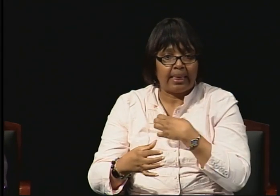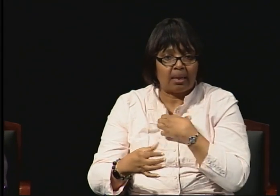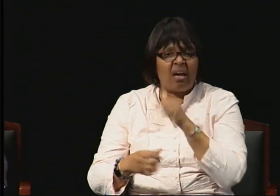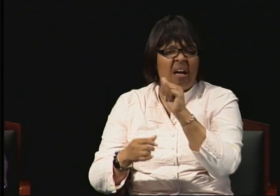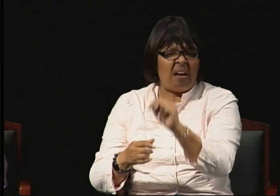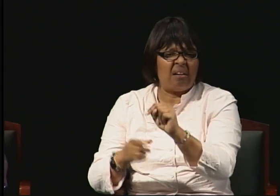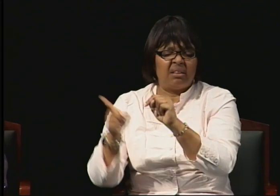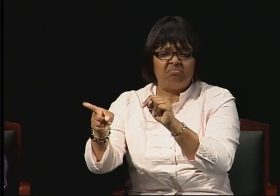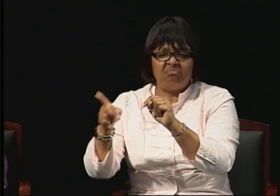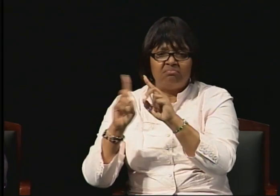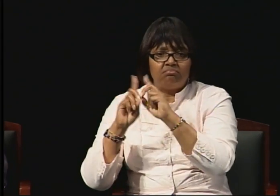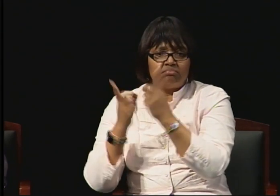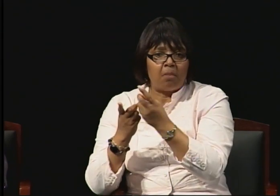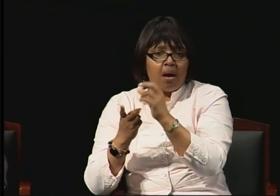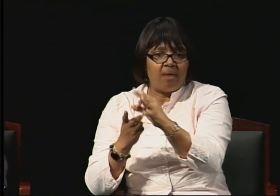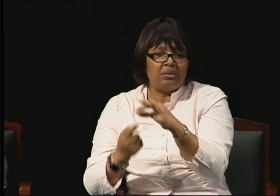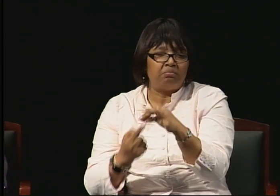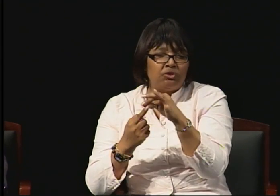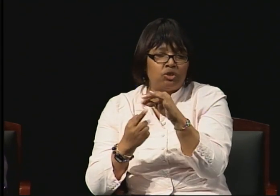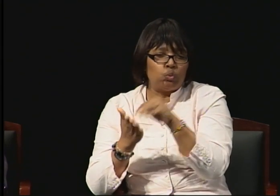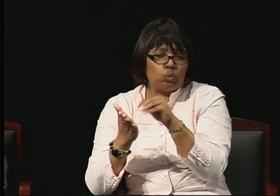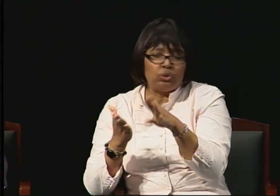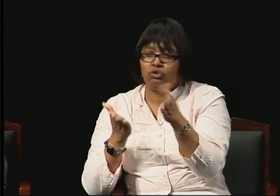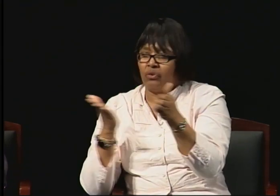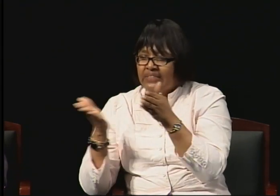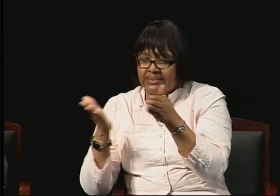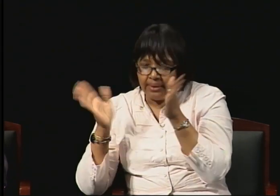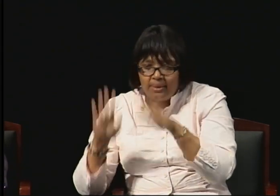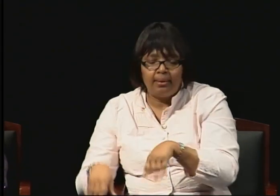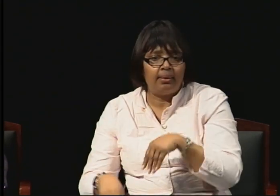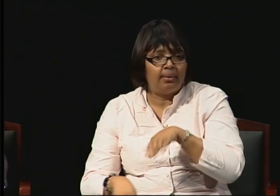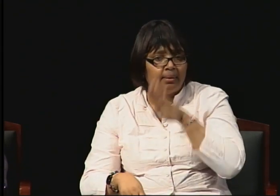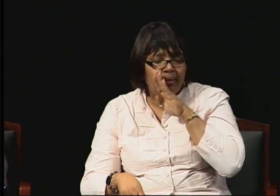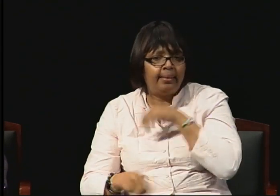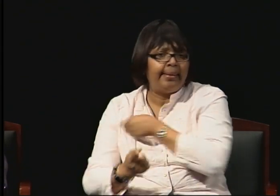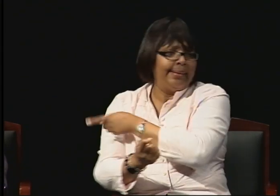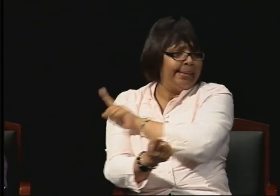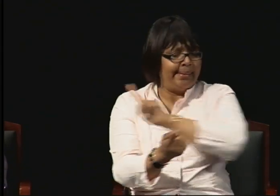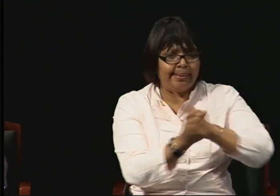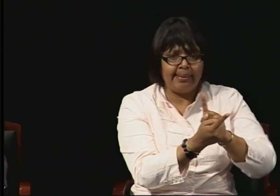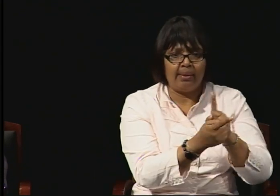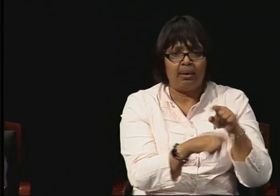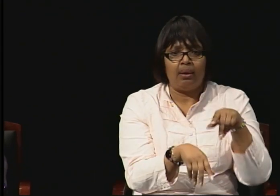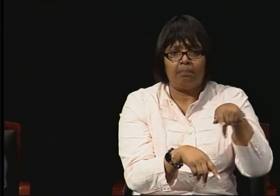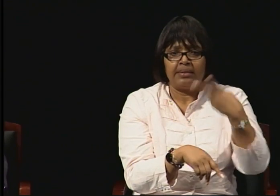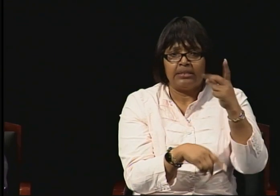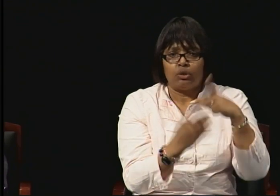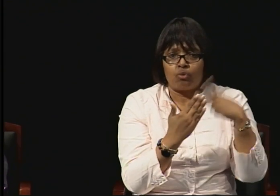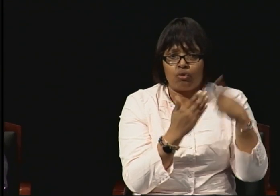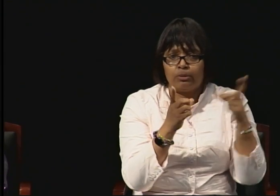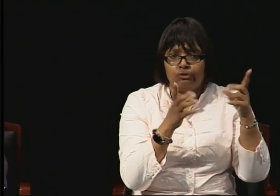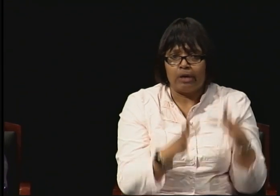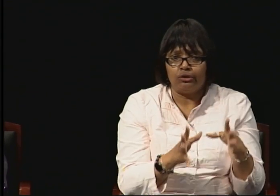And I also had problems there receiving services. So what I did is went to the PhD Director of the PhD program,